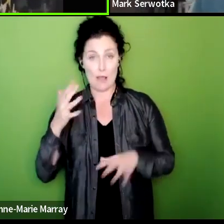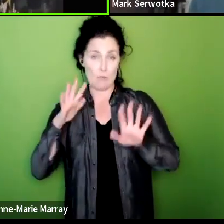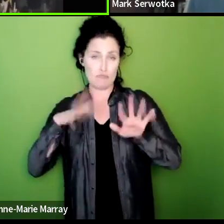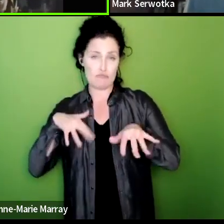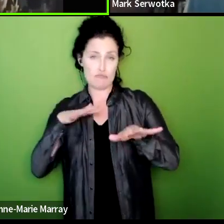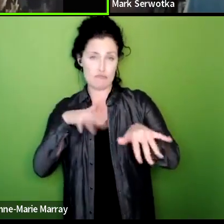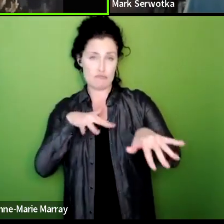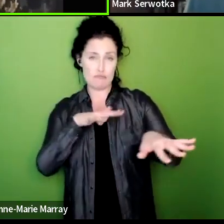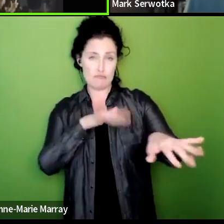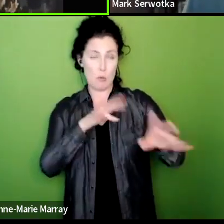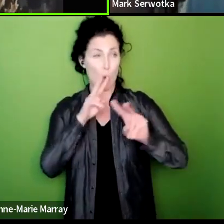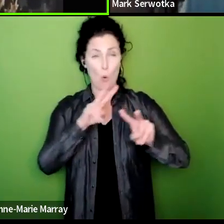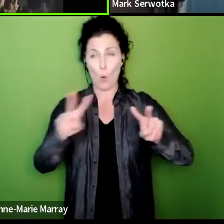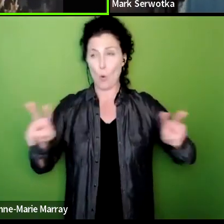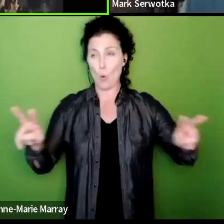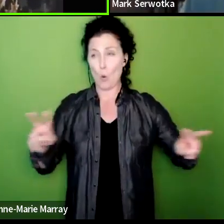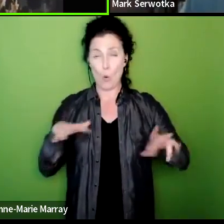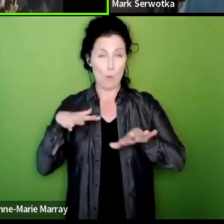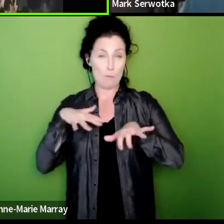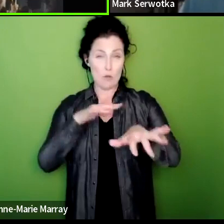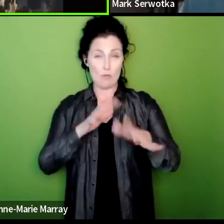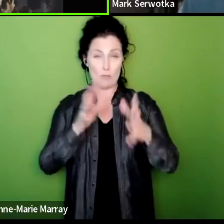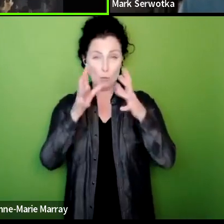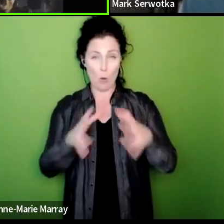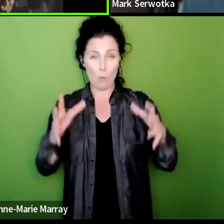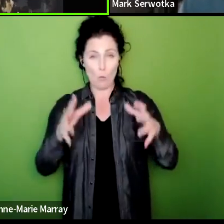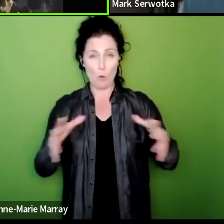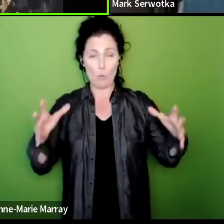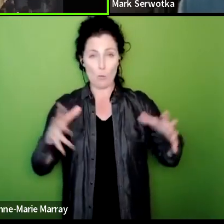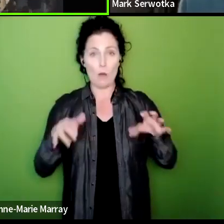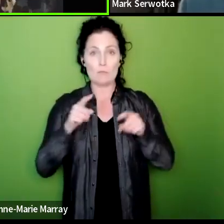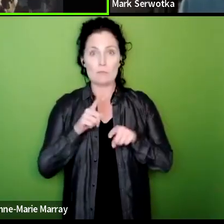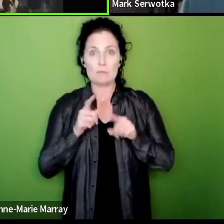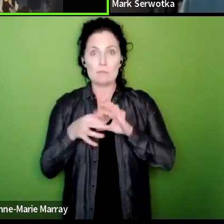building in terms of trying to coordinate action across all these unions which is going to be